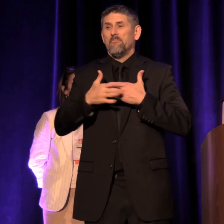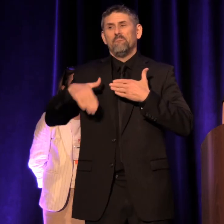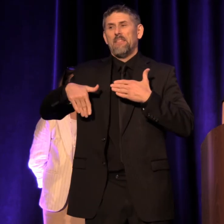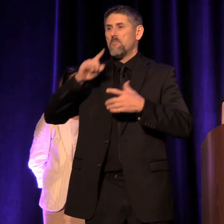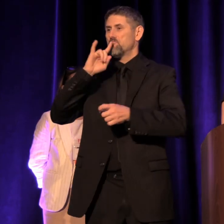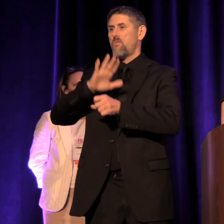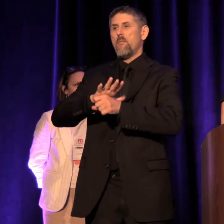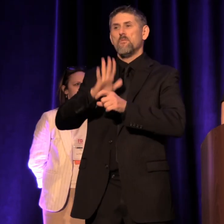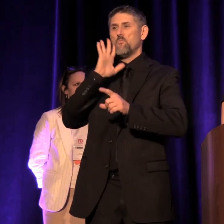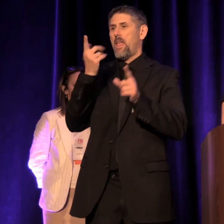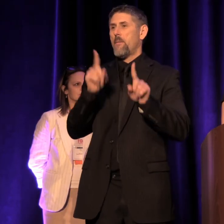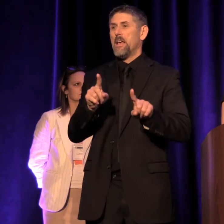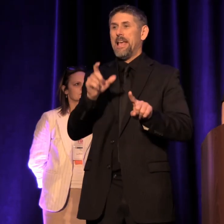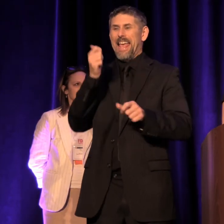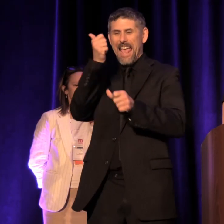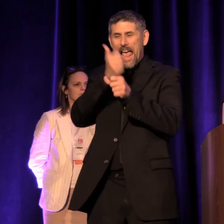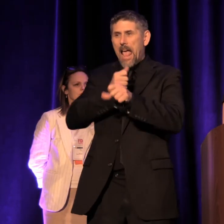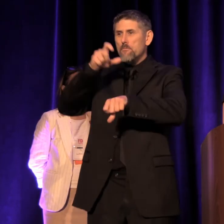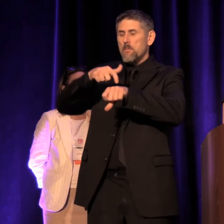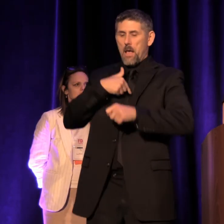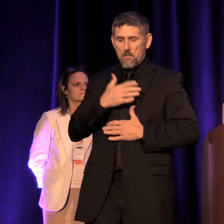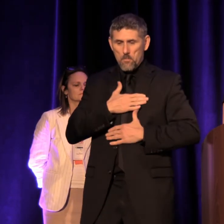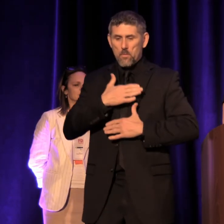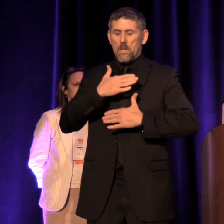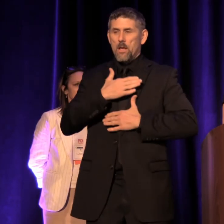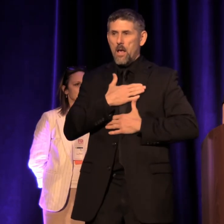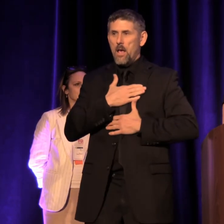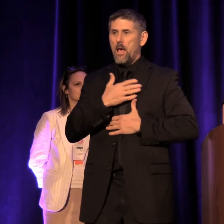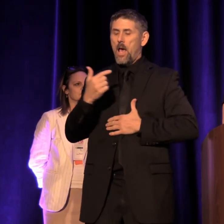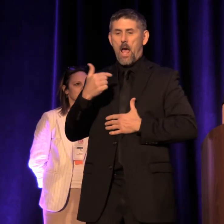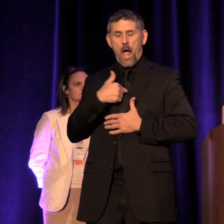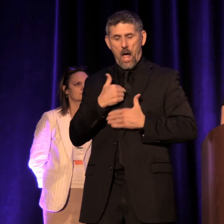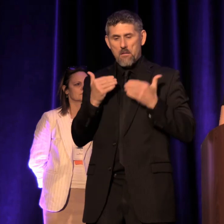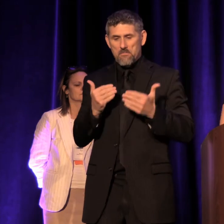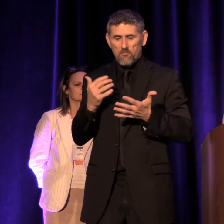so every breath I take I might as well use it."